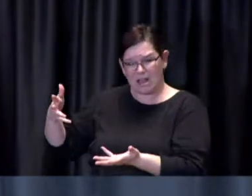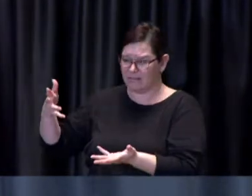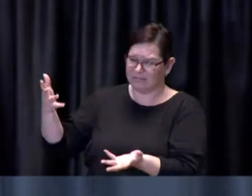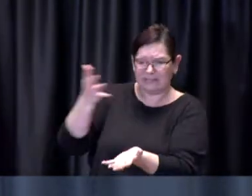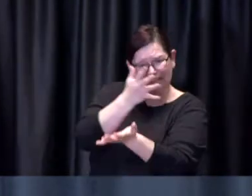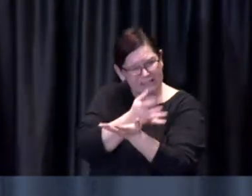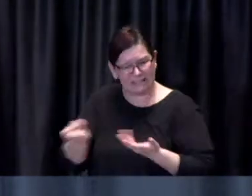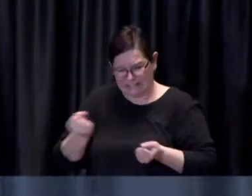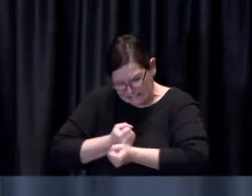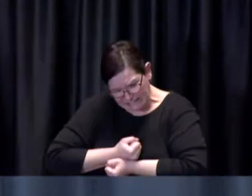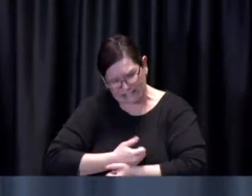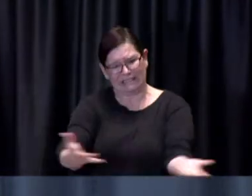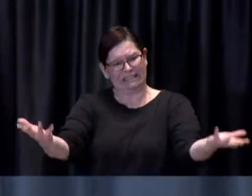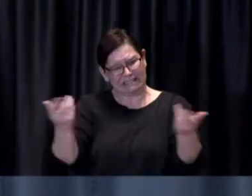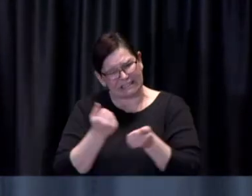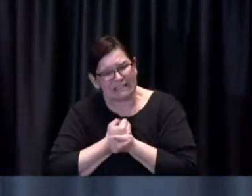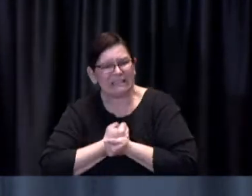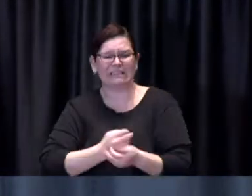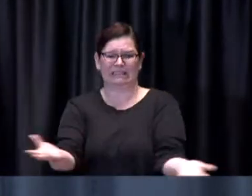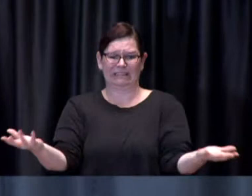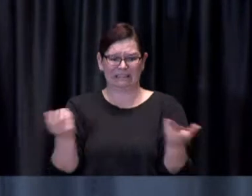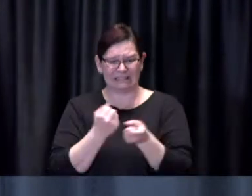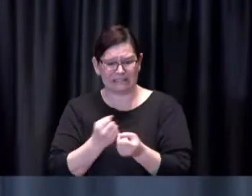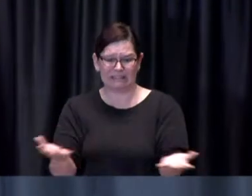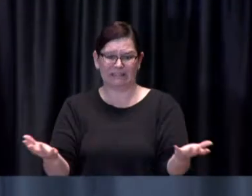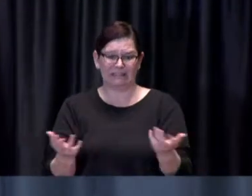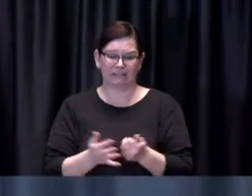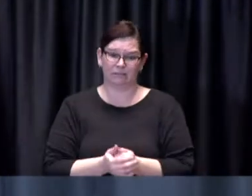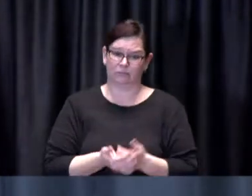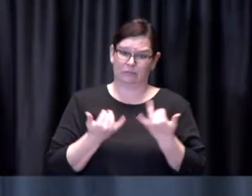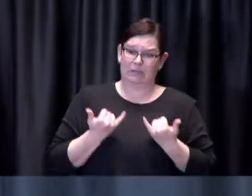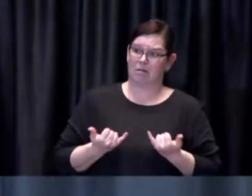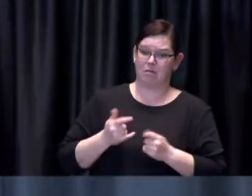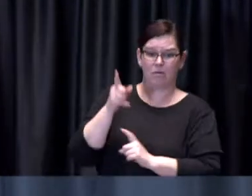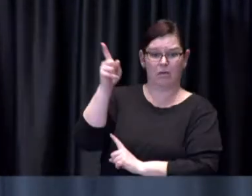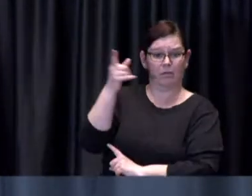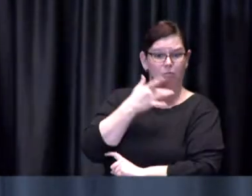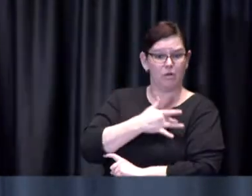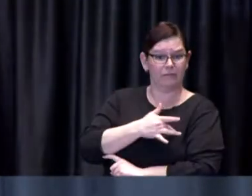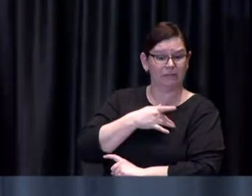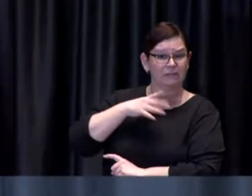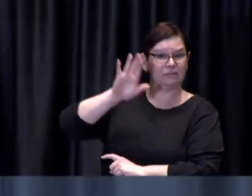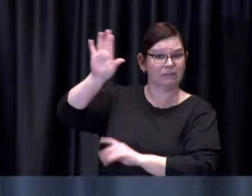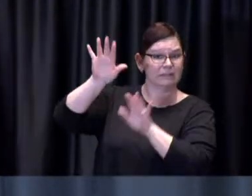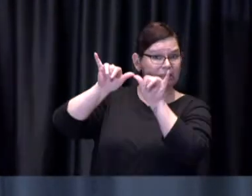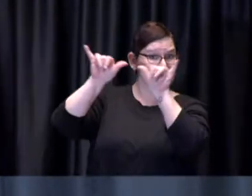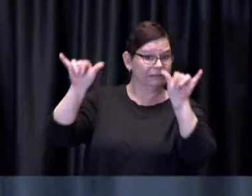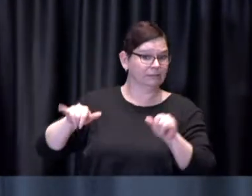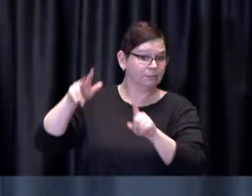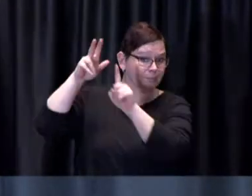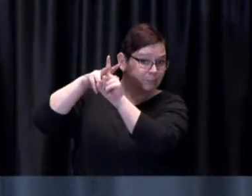At present, the Provincial Booking System, which is the system in use for all city-operated clinics,